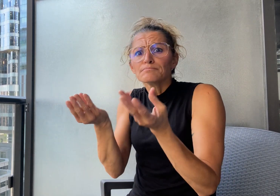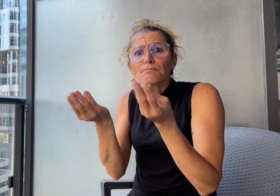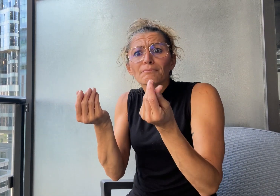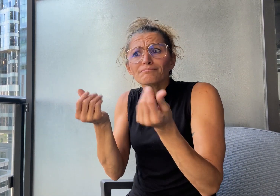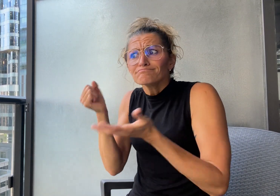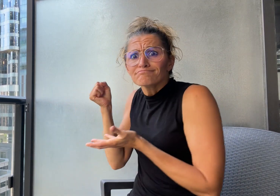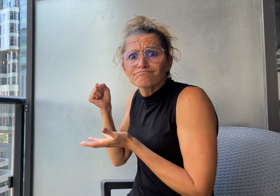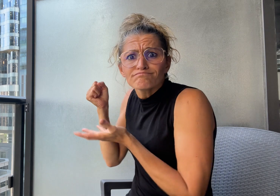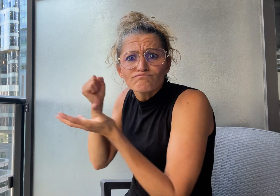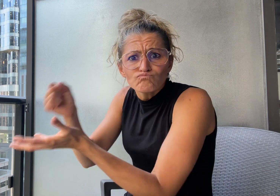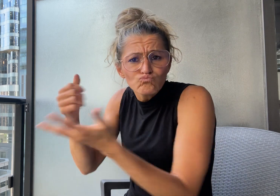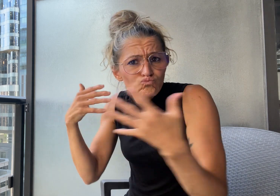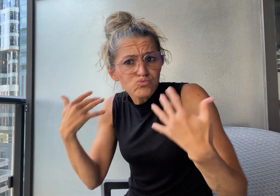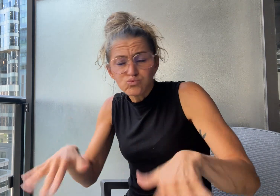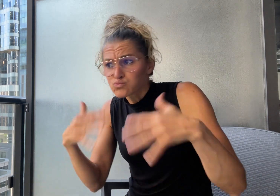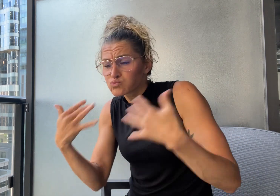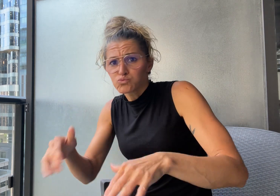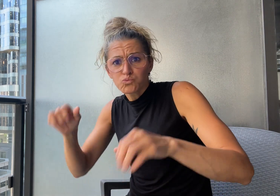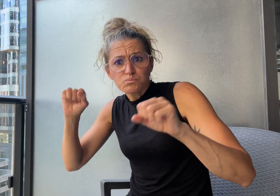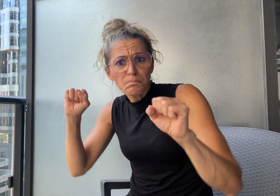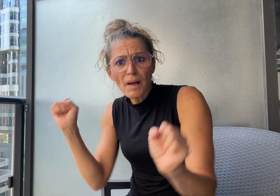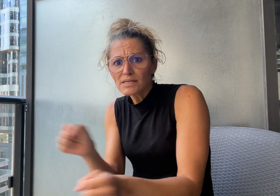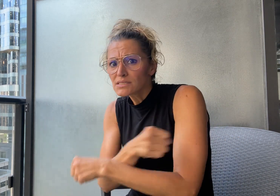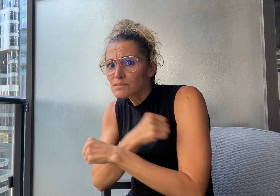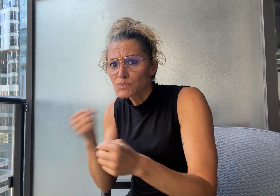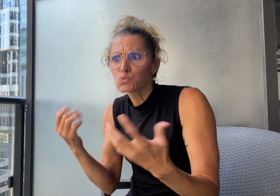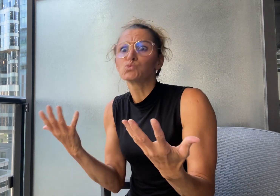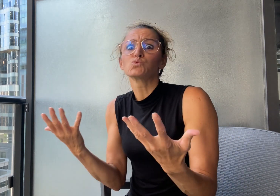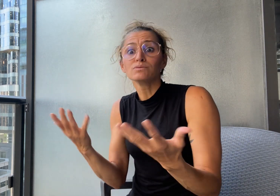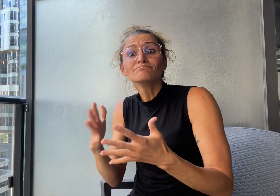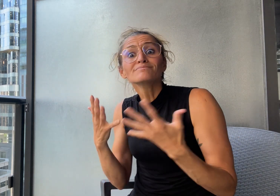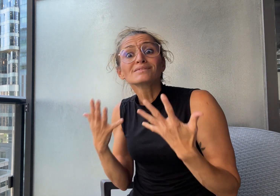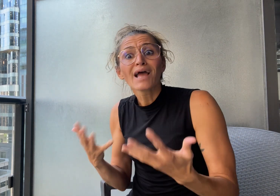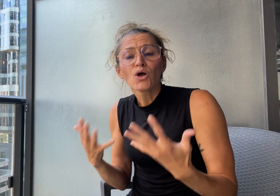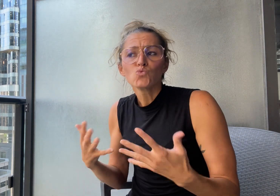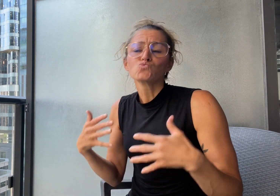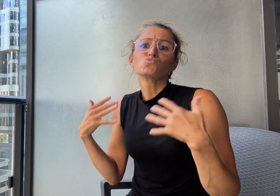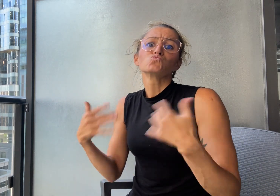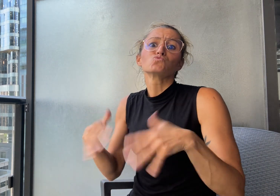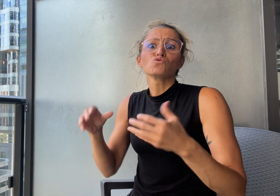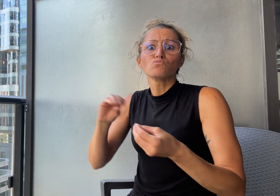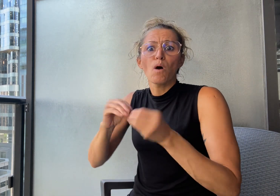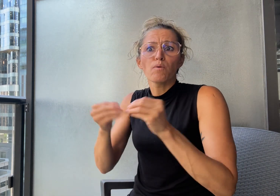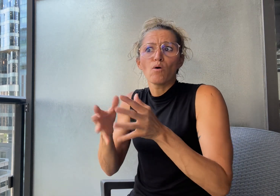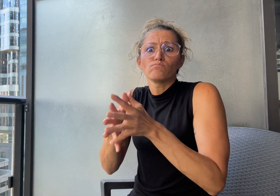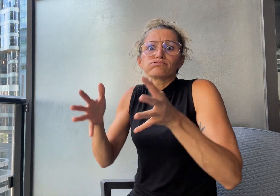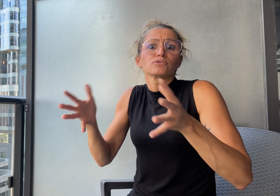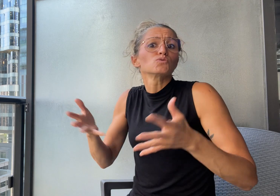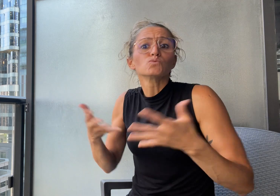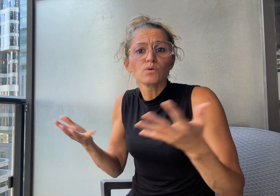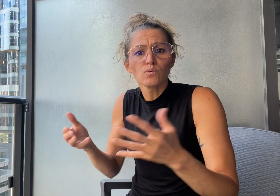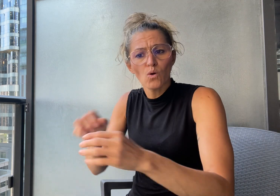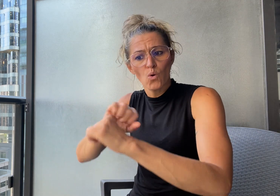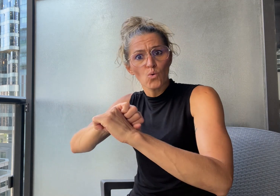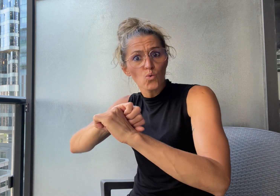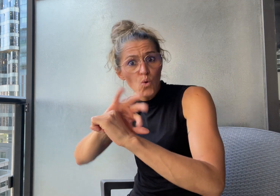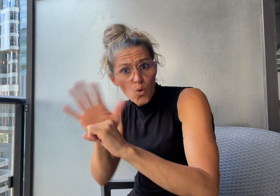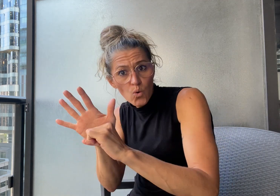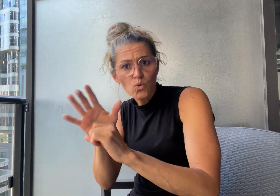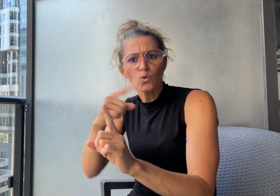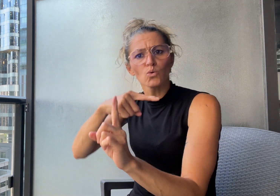impossible, especially now because of COVID-19